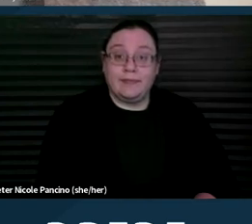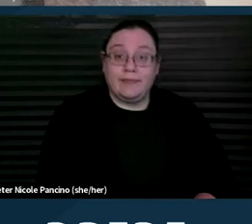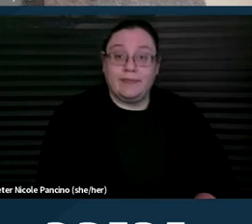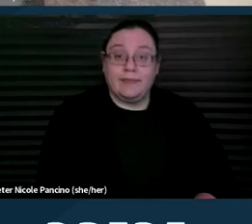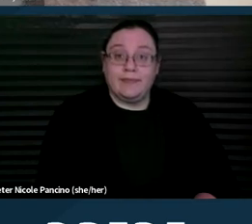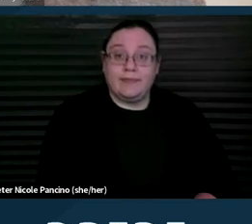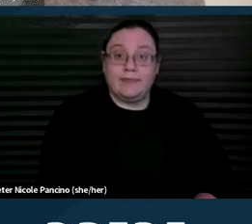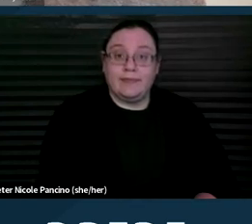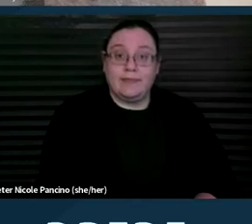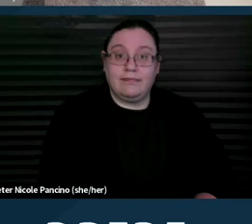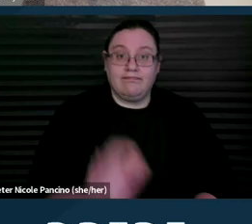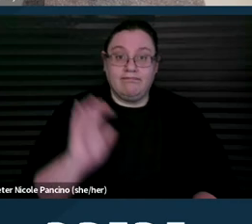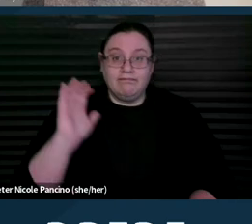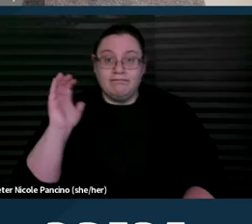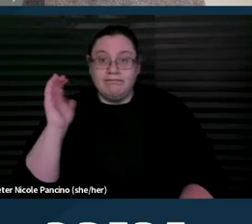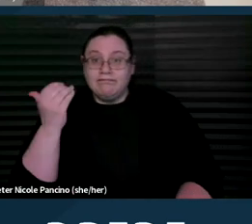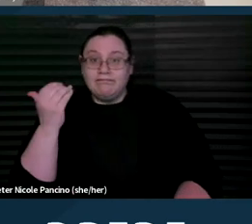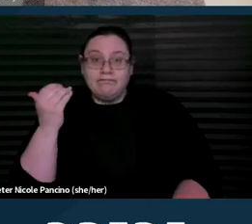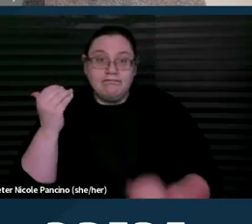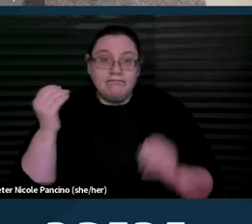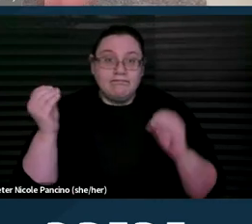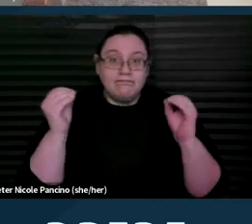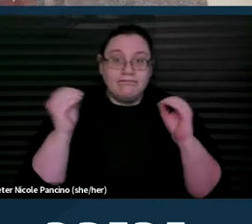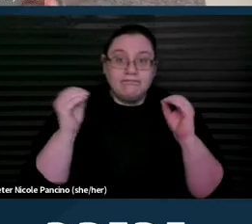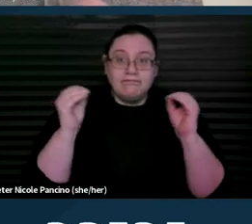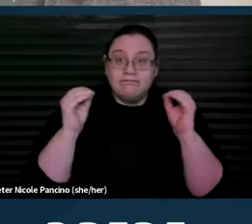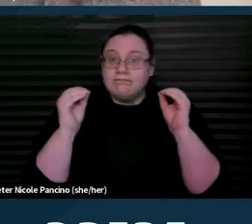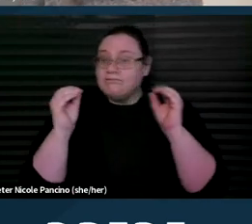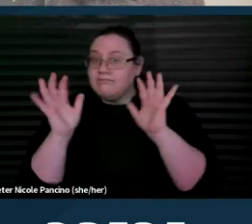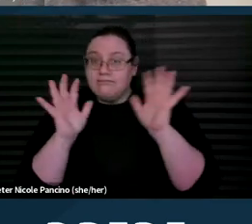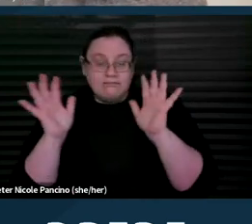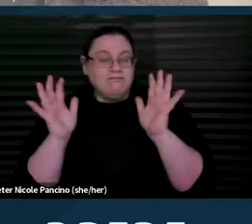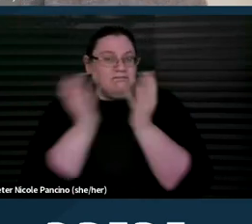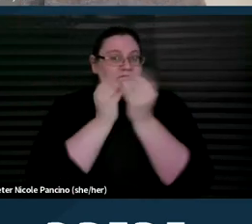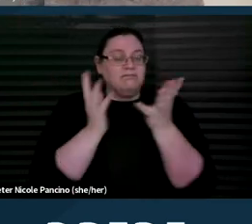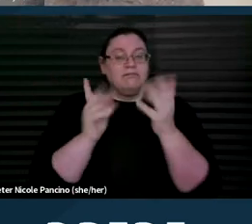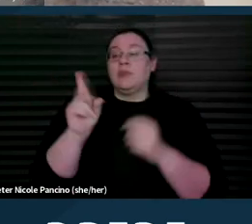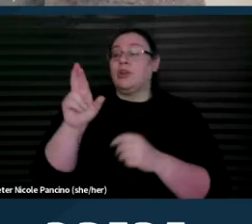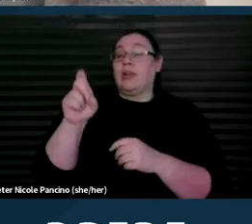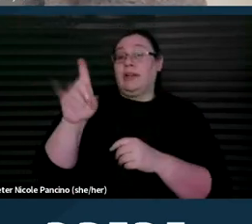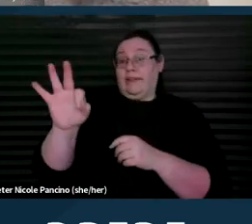It doesn't look like we have any other questions. I also want to note that DREDF is actually currently working